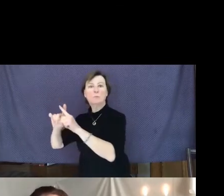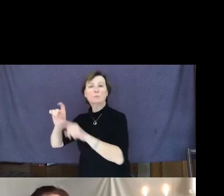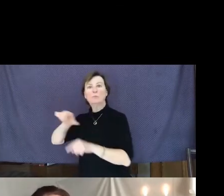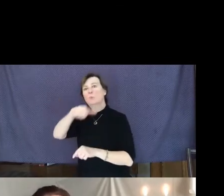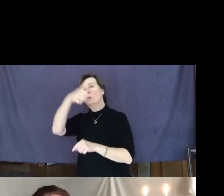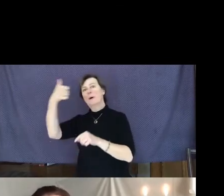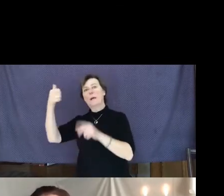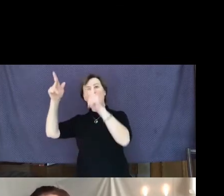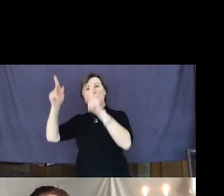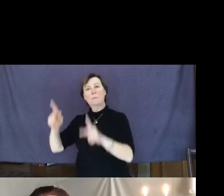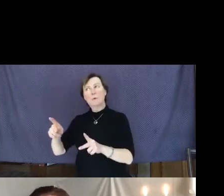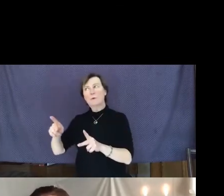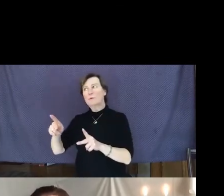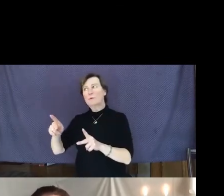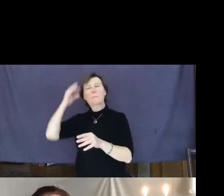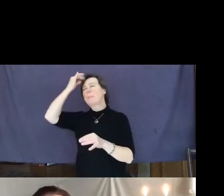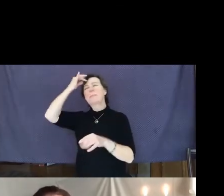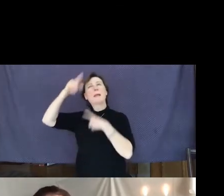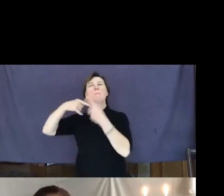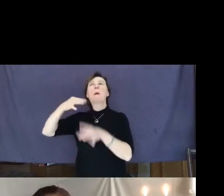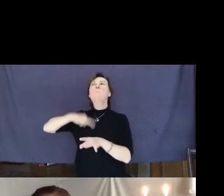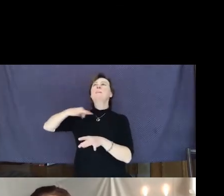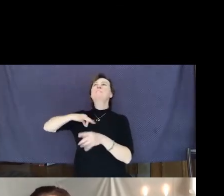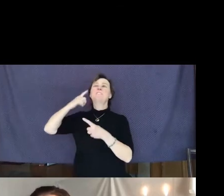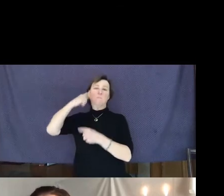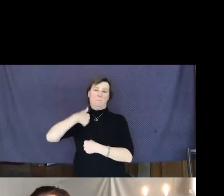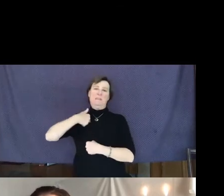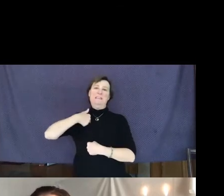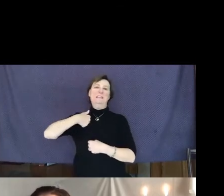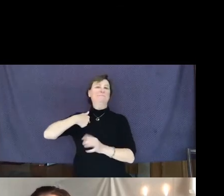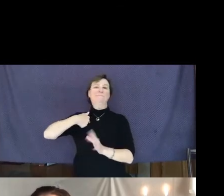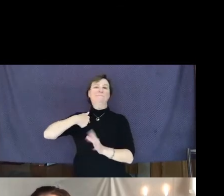thinking of the benefit to yourself.